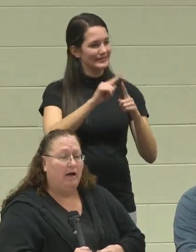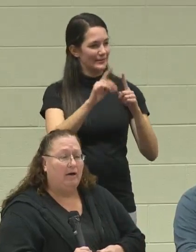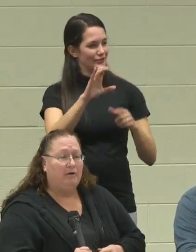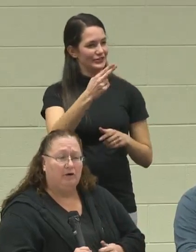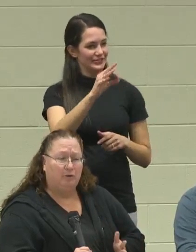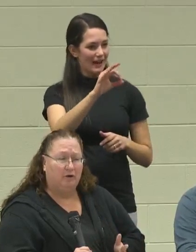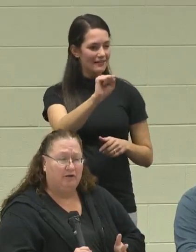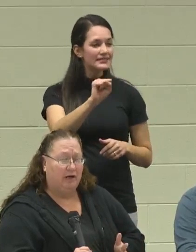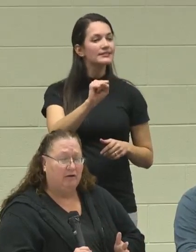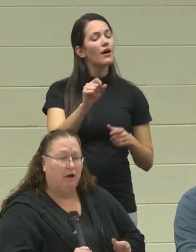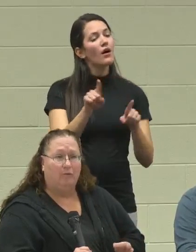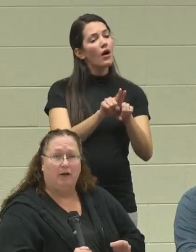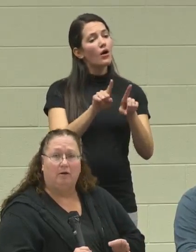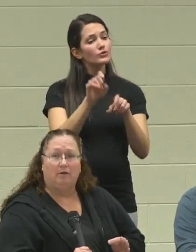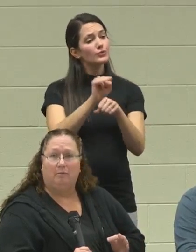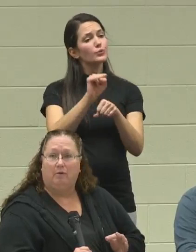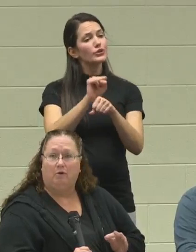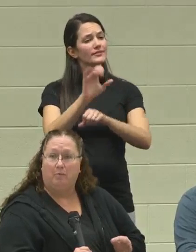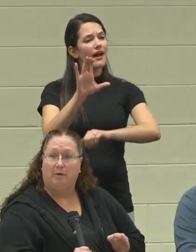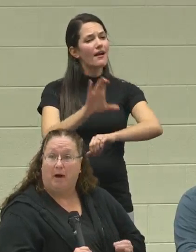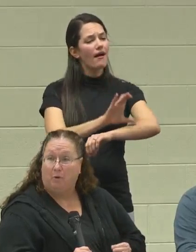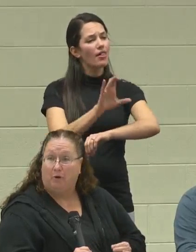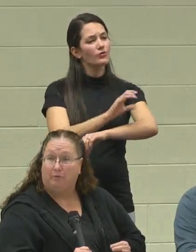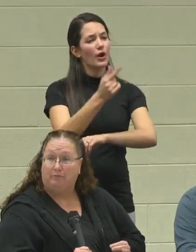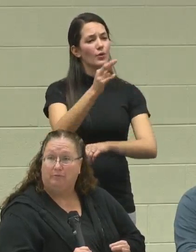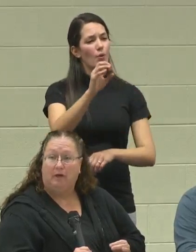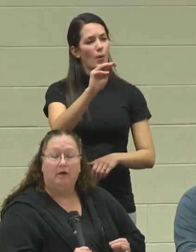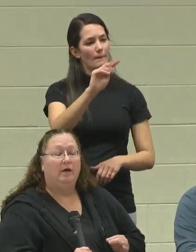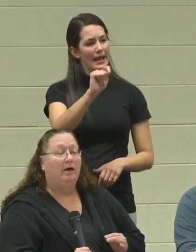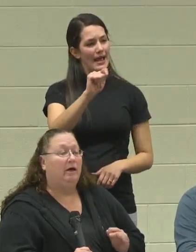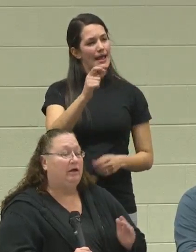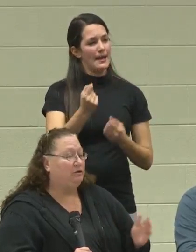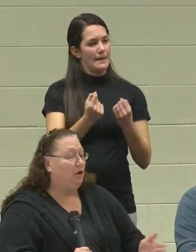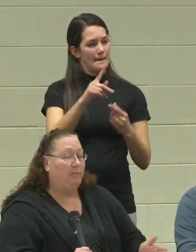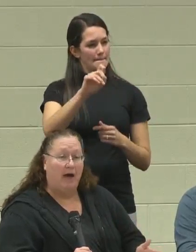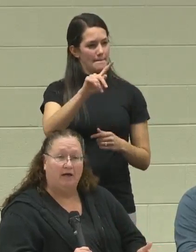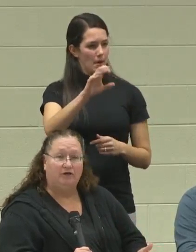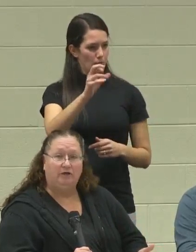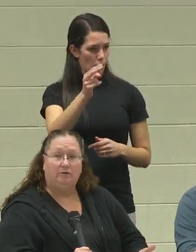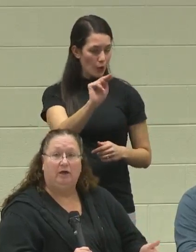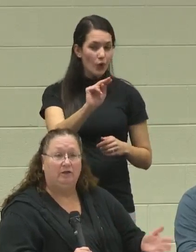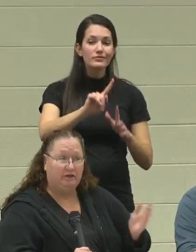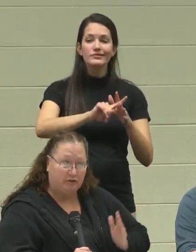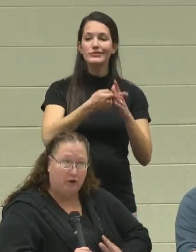He also worked Colorado Gourmet Popcorn. He started packaging, and then he started